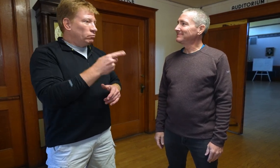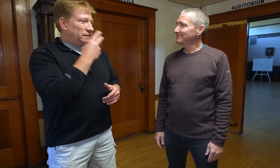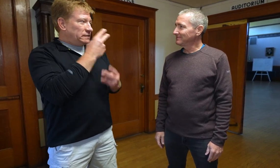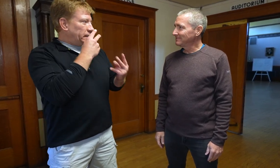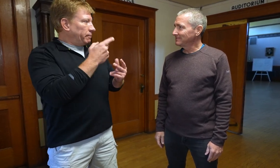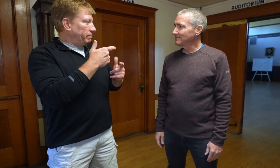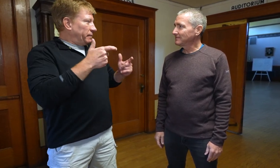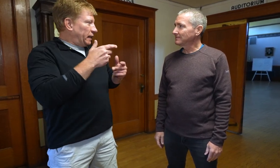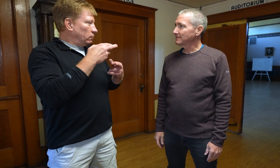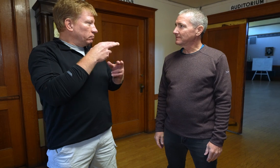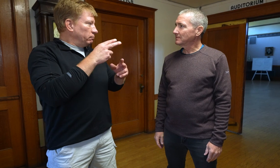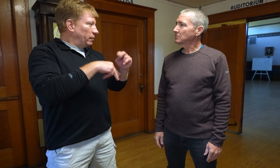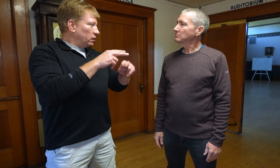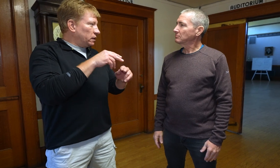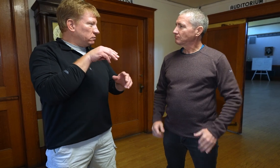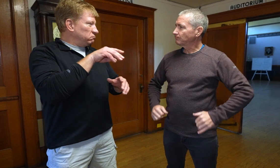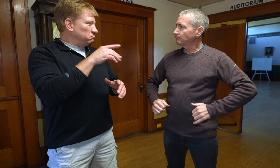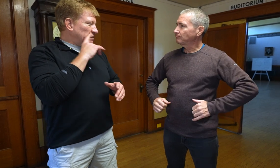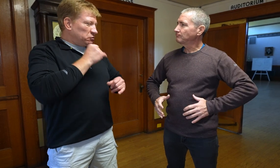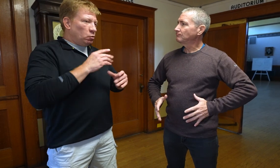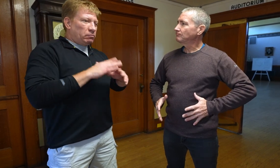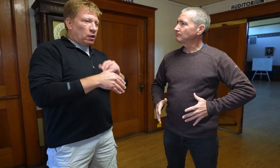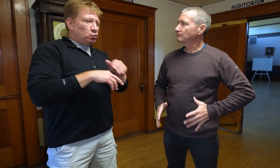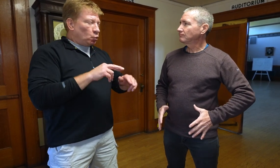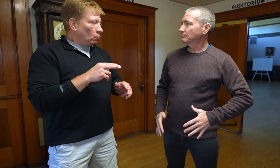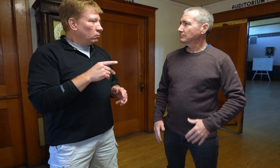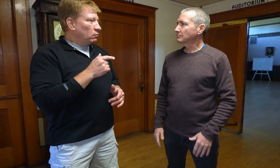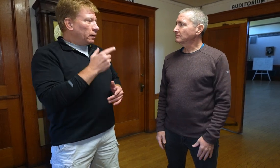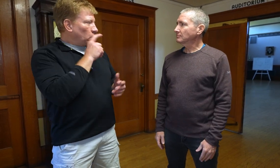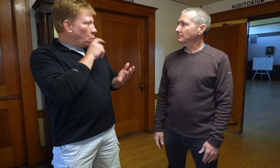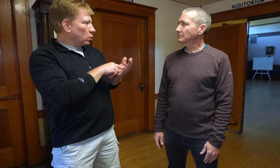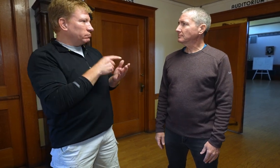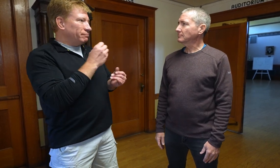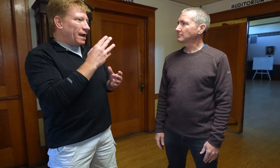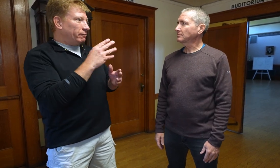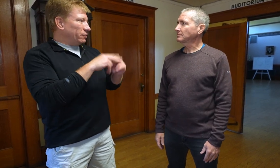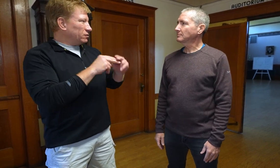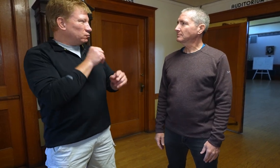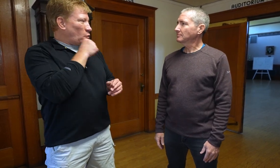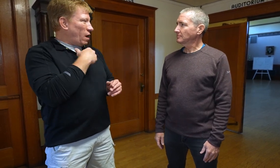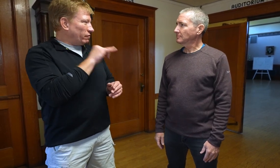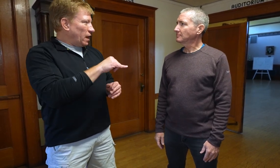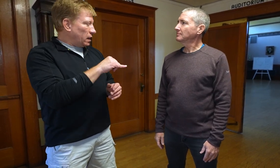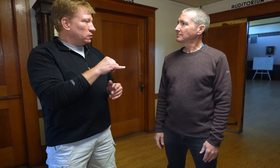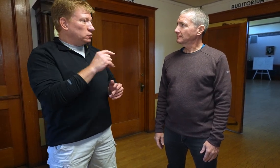he saw buildings that were bigger. He saw that many buildings didn’t have that